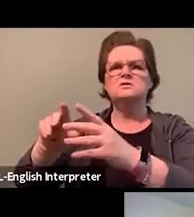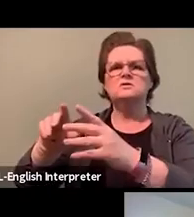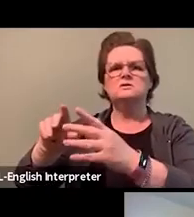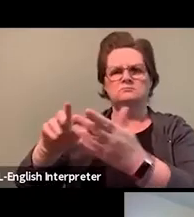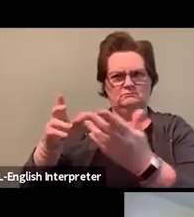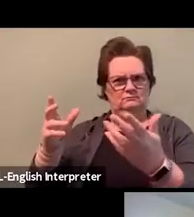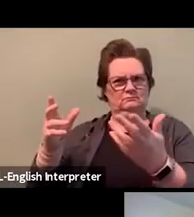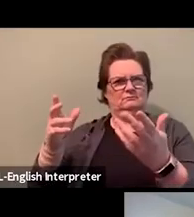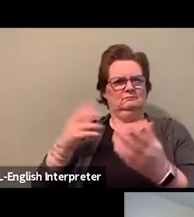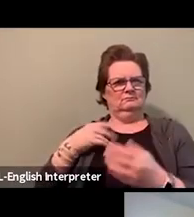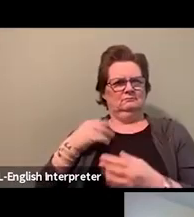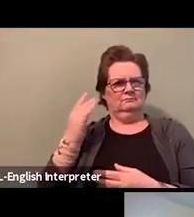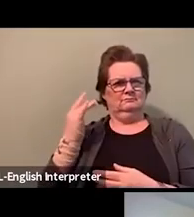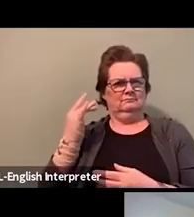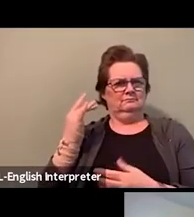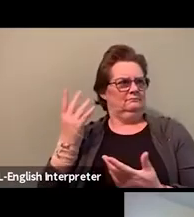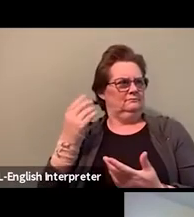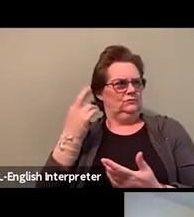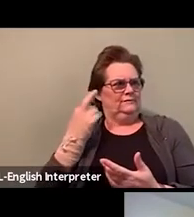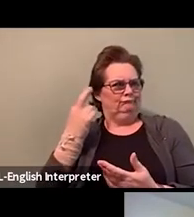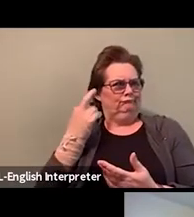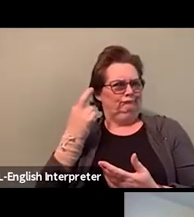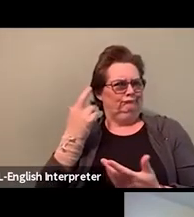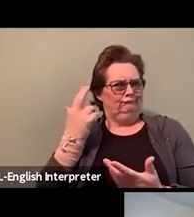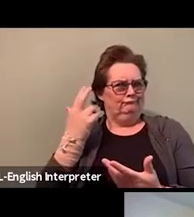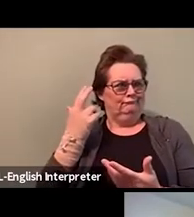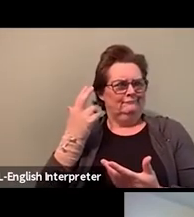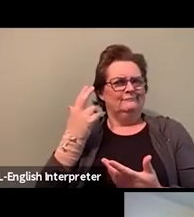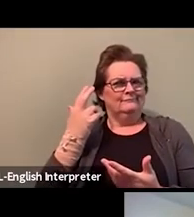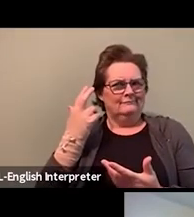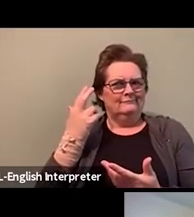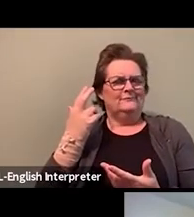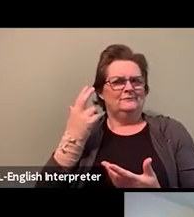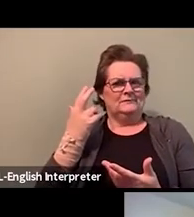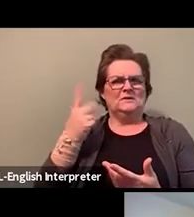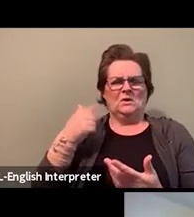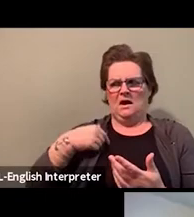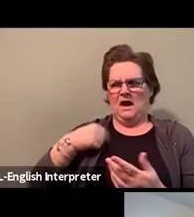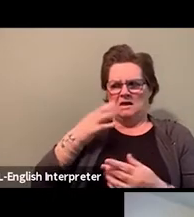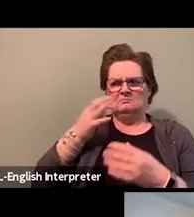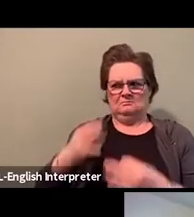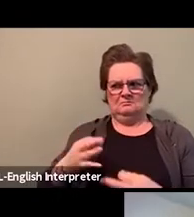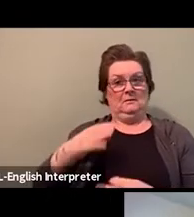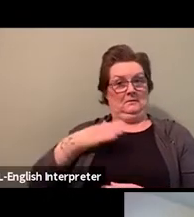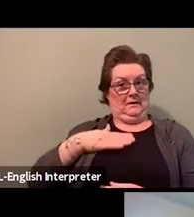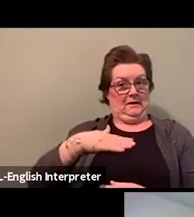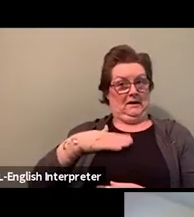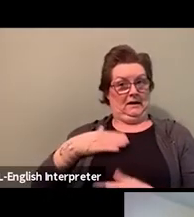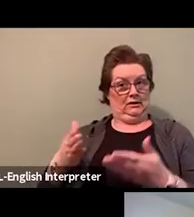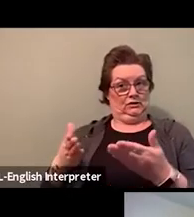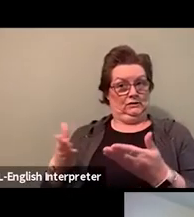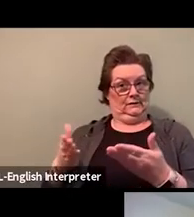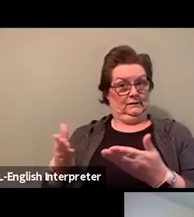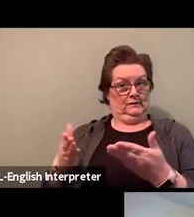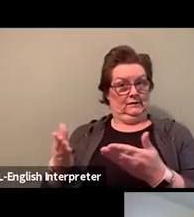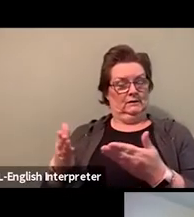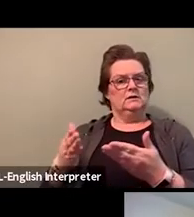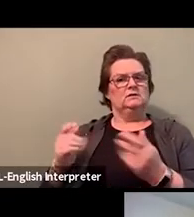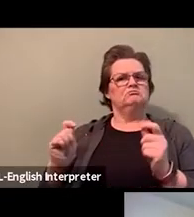I was able to kind of shift how I delivered service. And a few years later, the entire system shifted